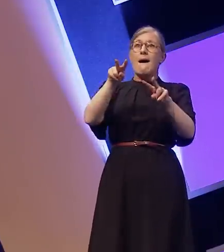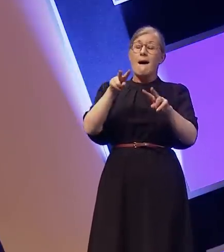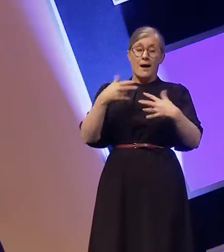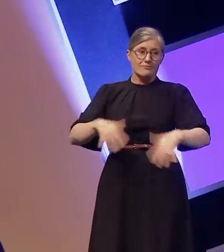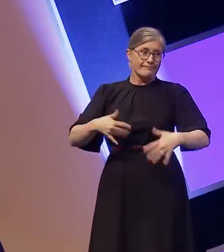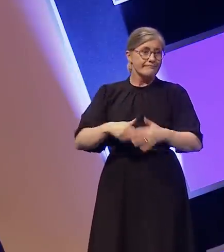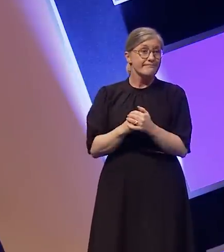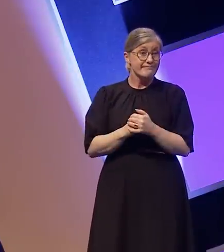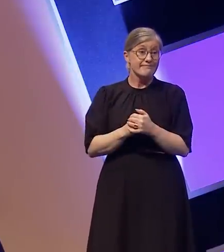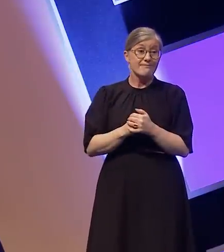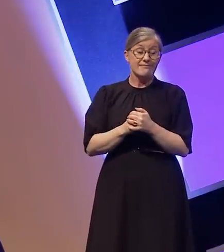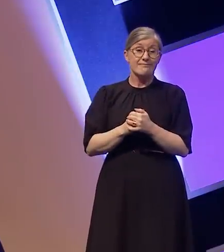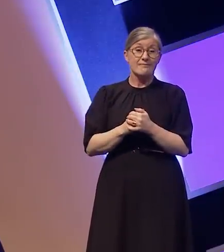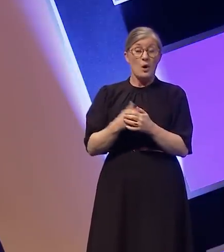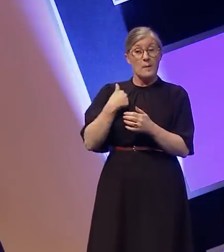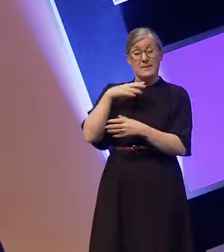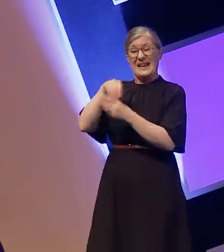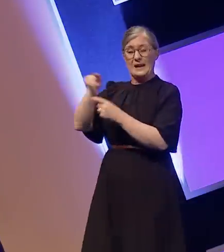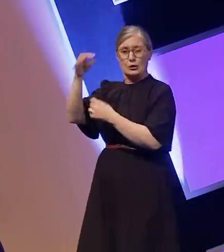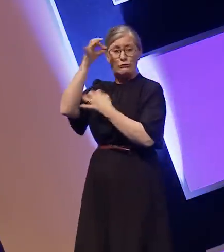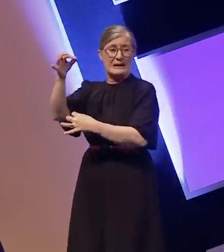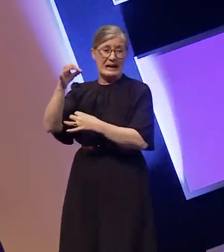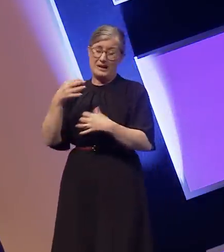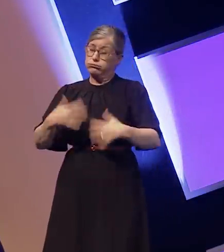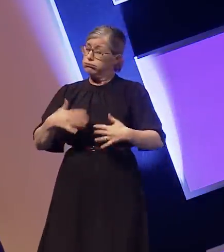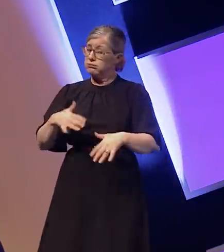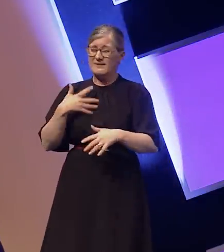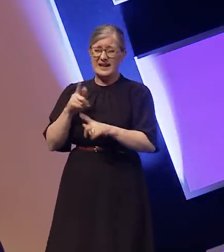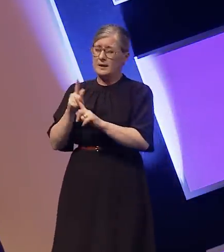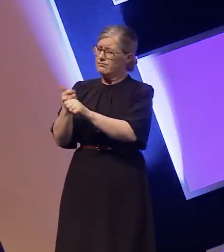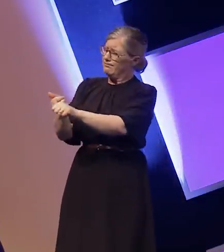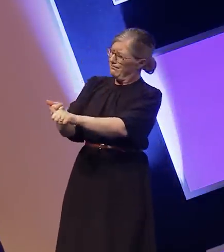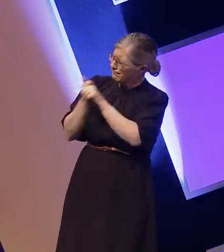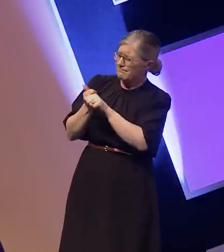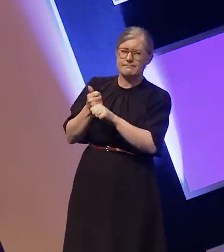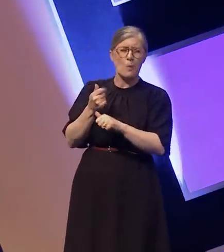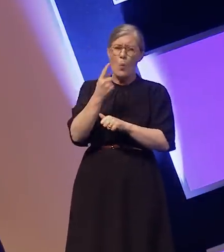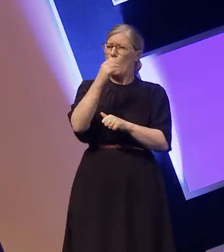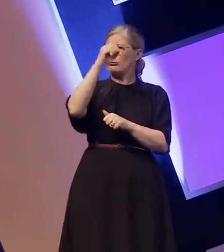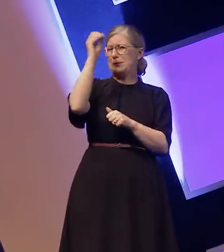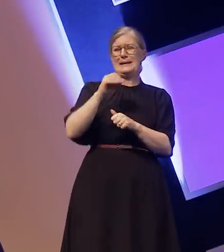during my time on Strictly I was supported to be a hundred percent myself because the team